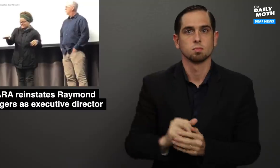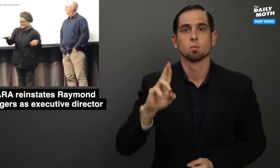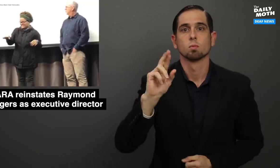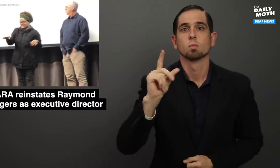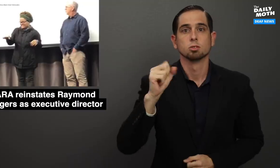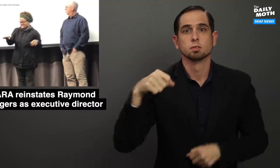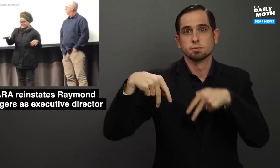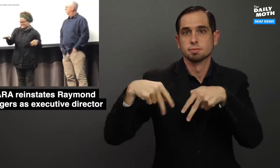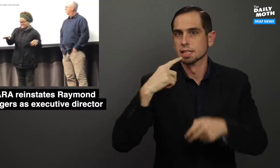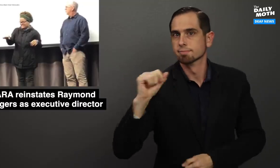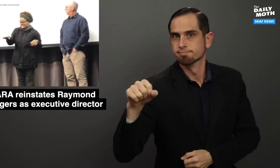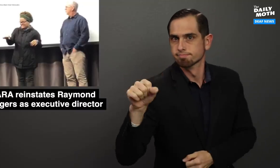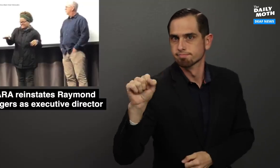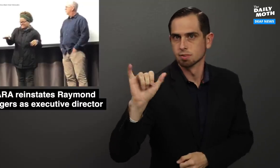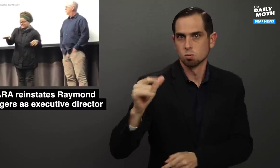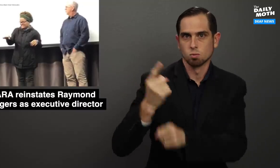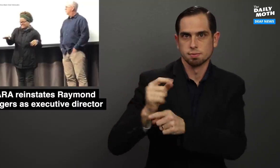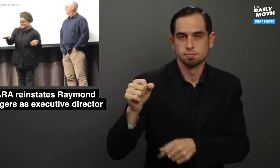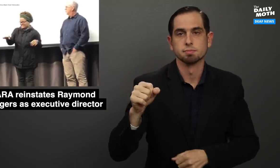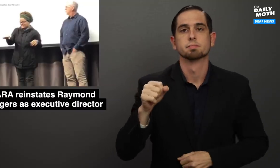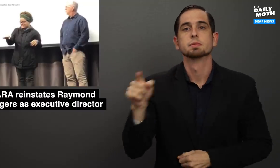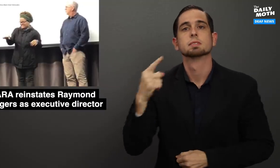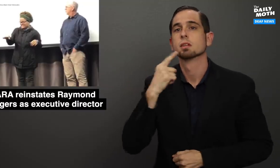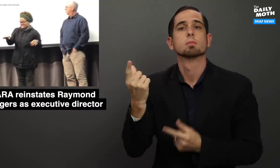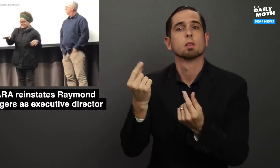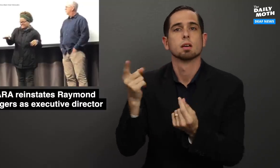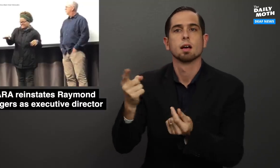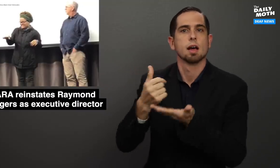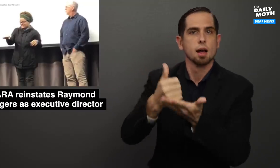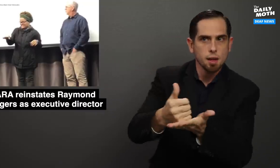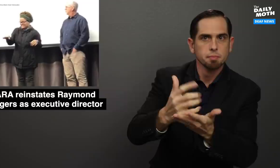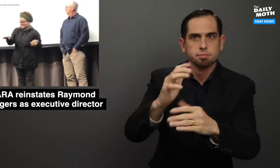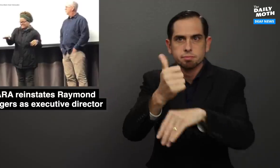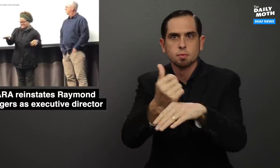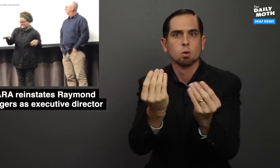Rodgers confirmed this and said he helped to establish